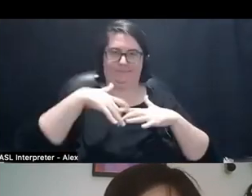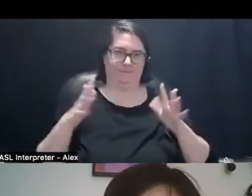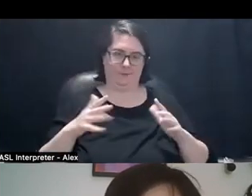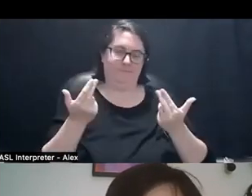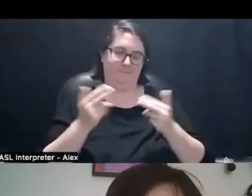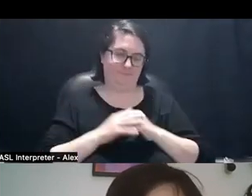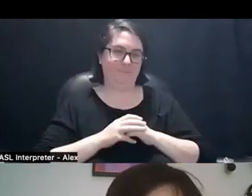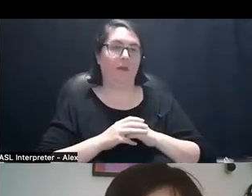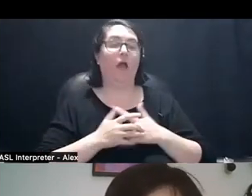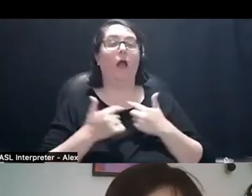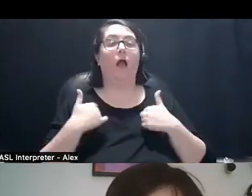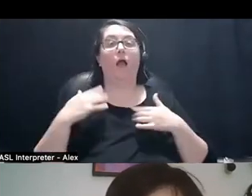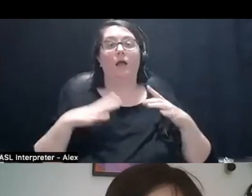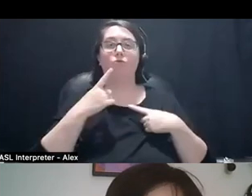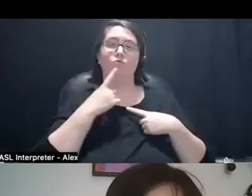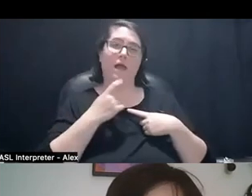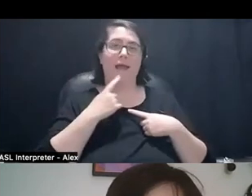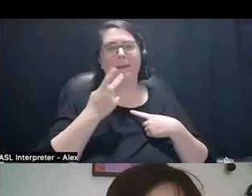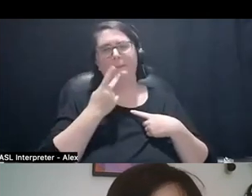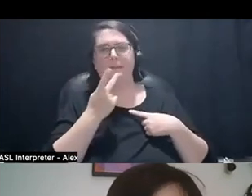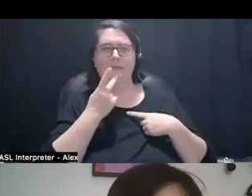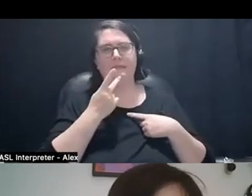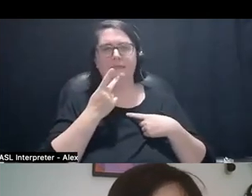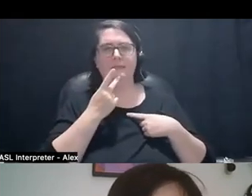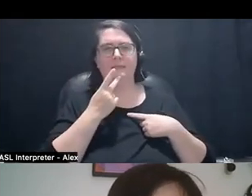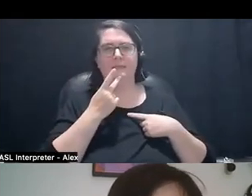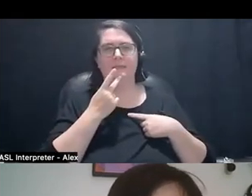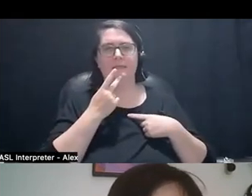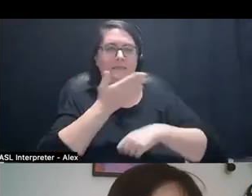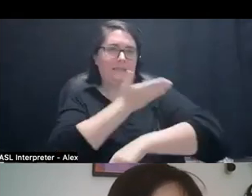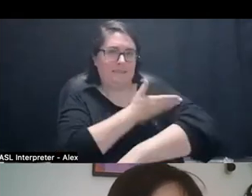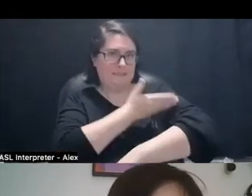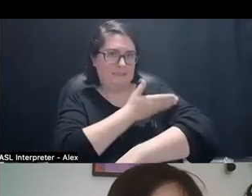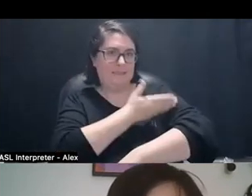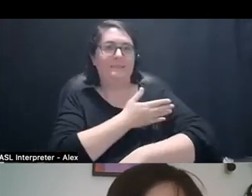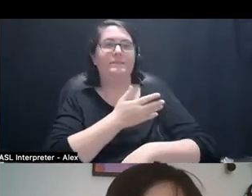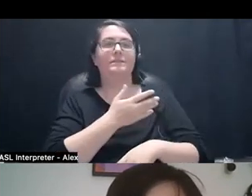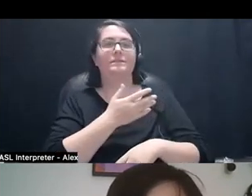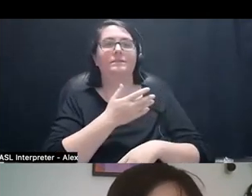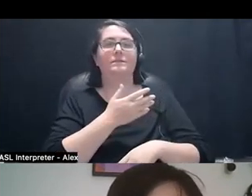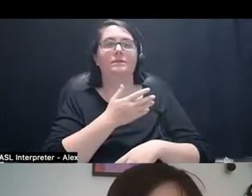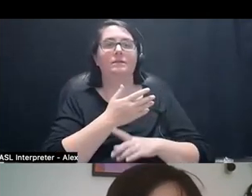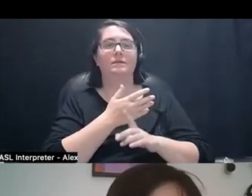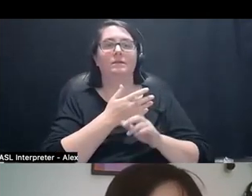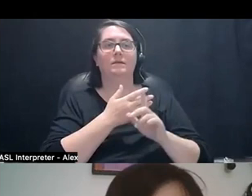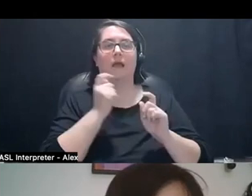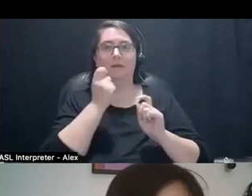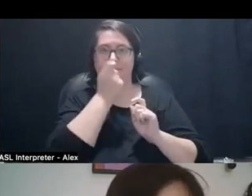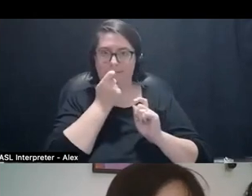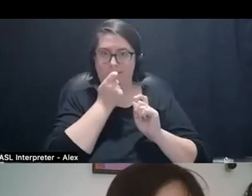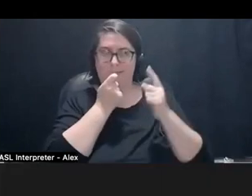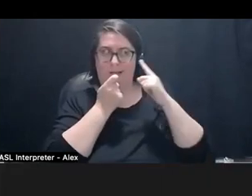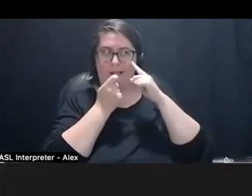I'm wearing a reddish pink baby tee. Uhm, and I have the same color lipstick and the same color glasses.